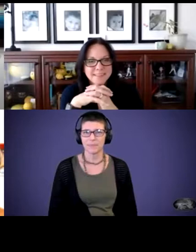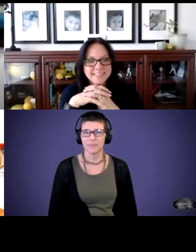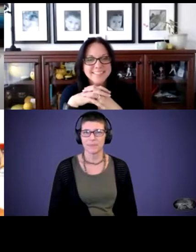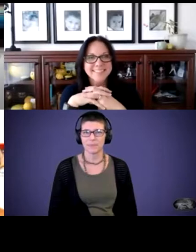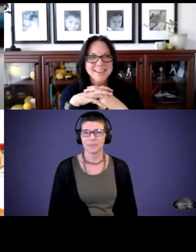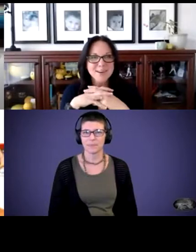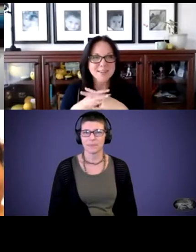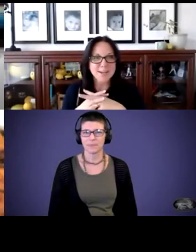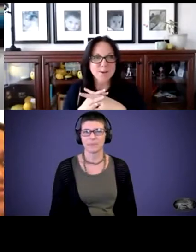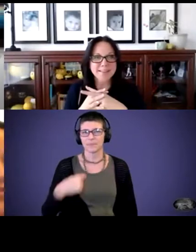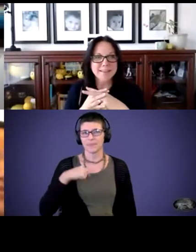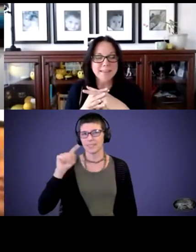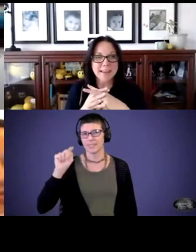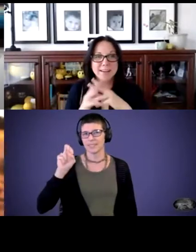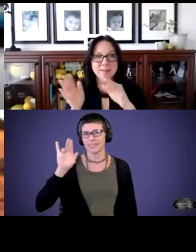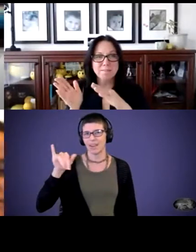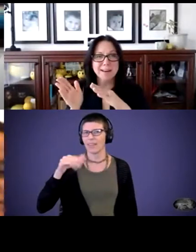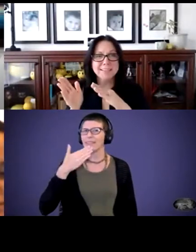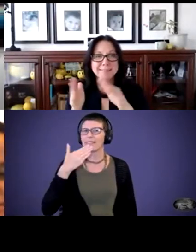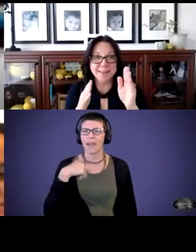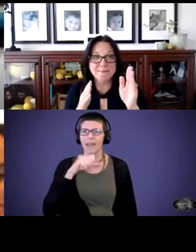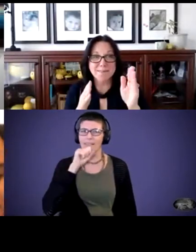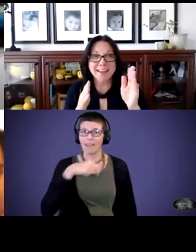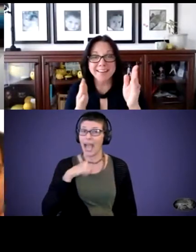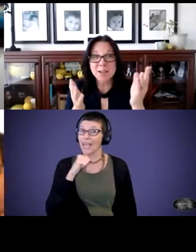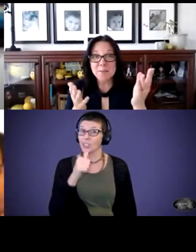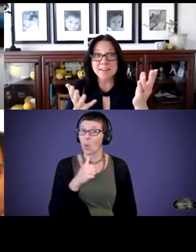This is Terry. Thank you. I love that. I don't love bugs. I love that. But even,